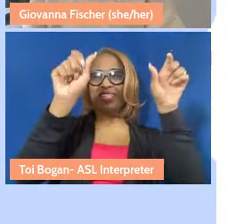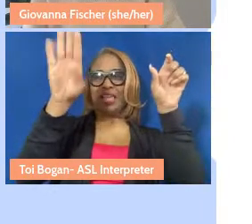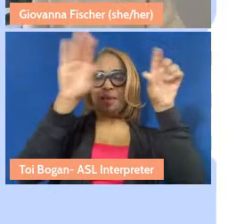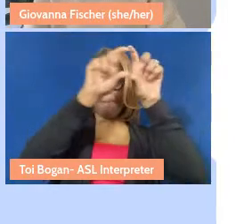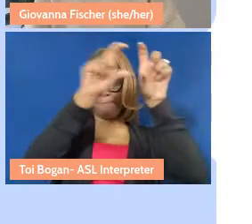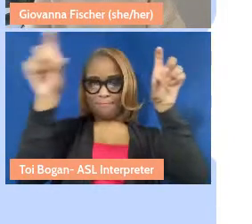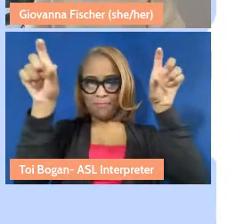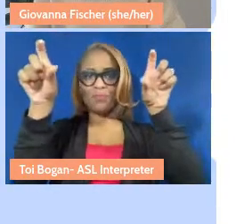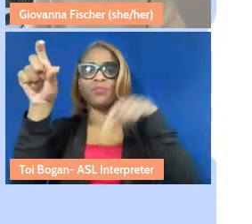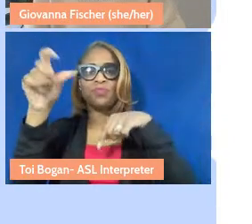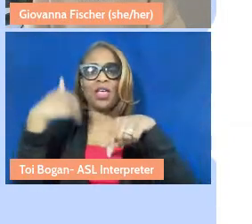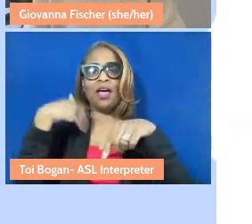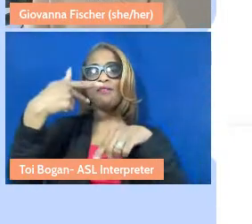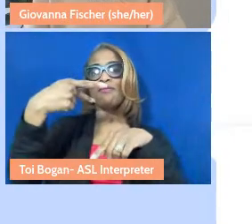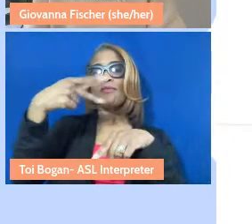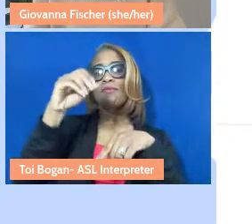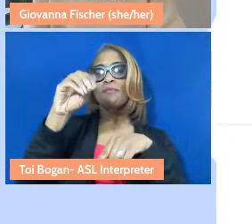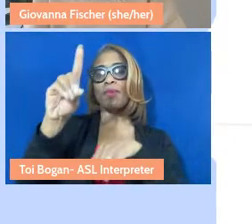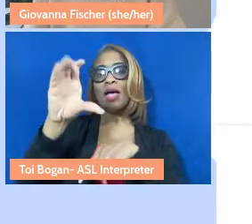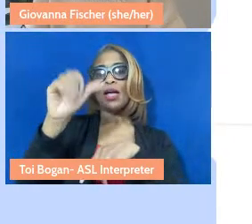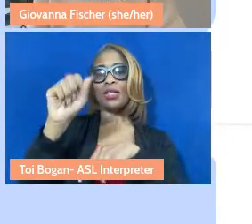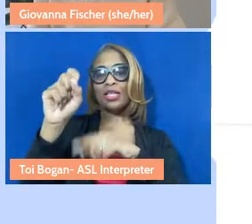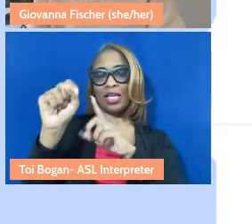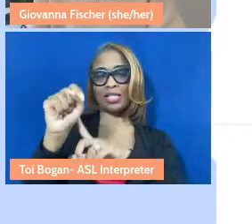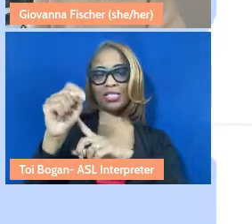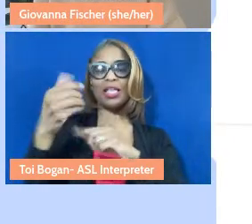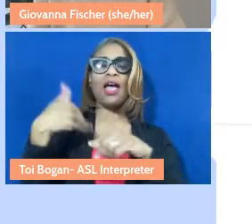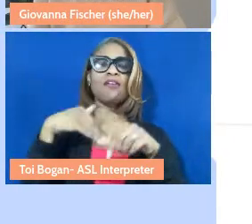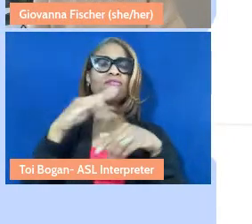We have the podcast where you'll find the interviews and you can access them on all